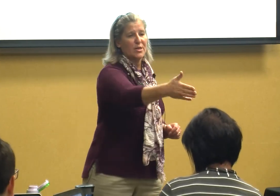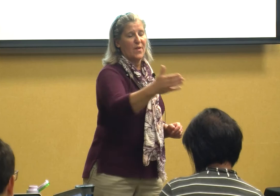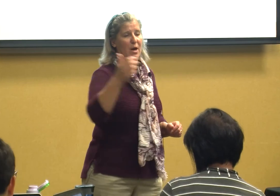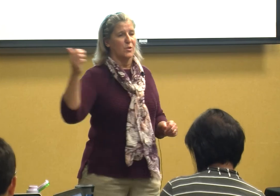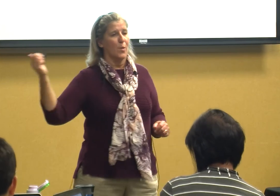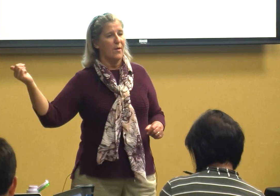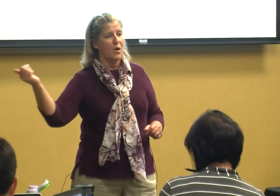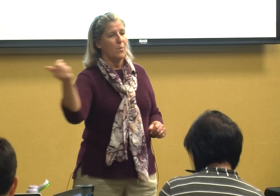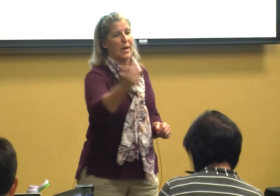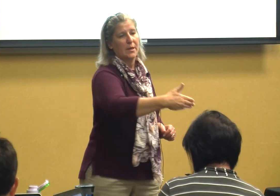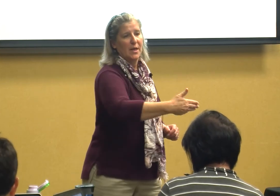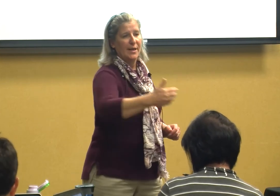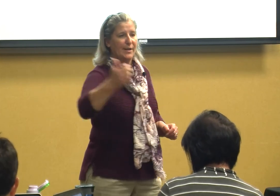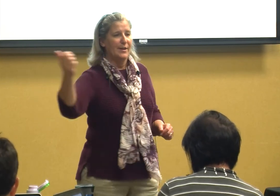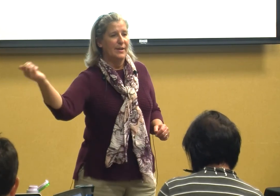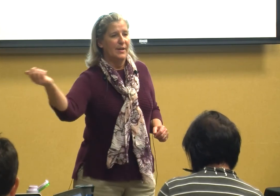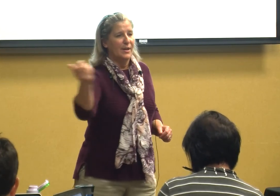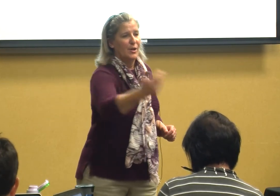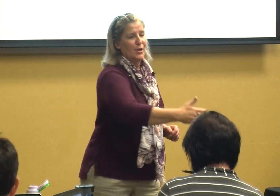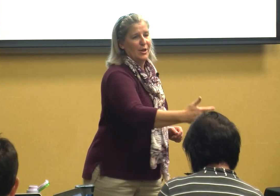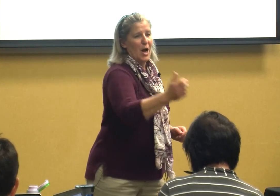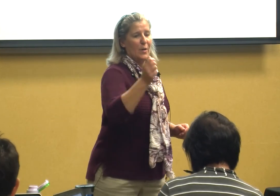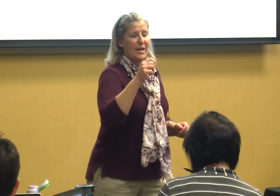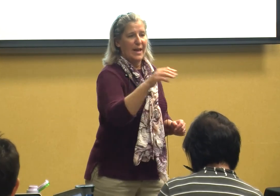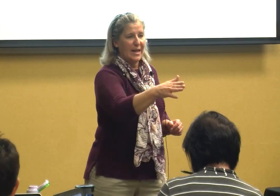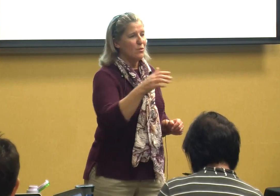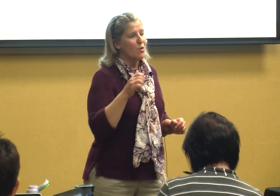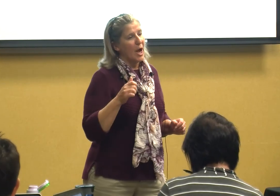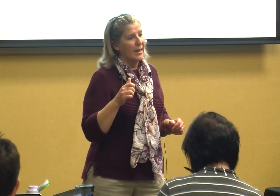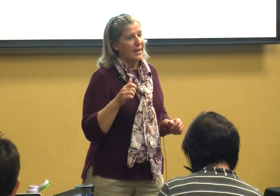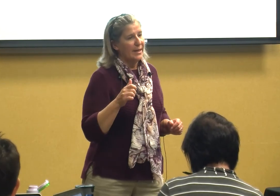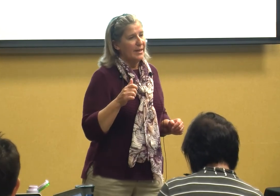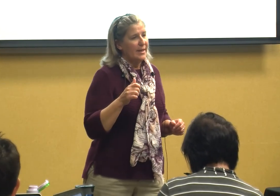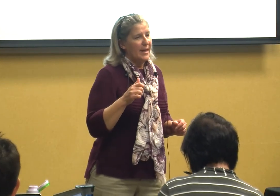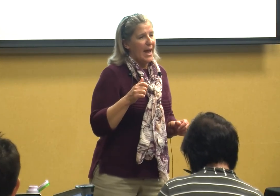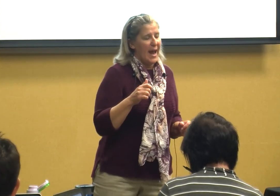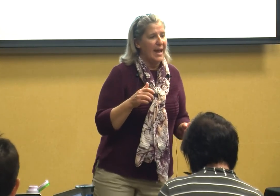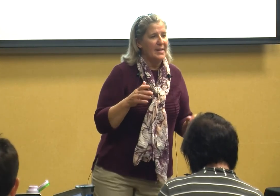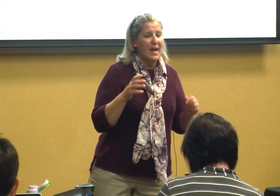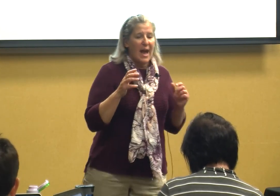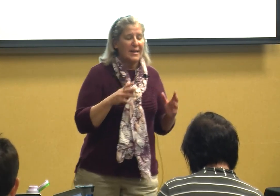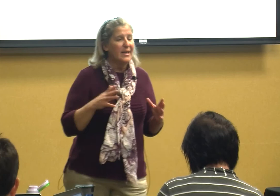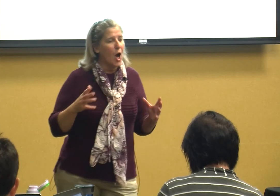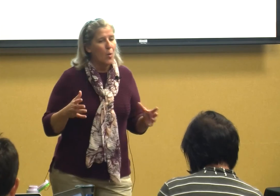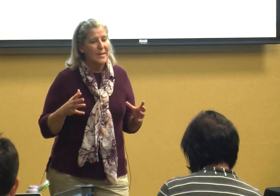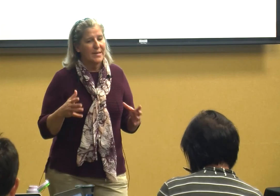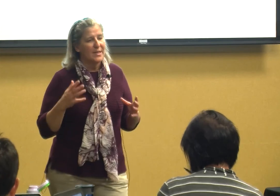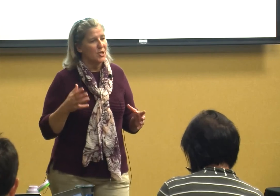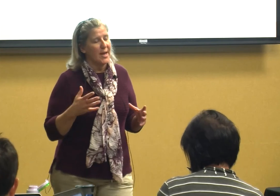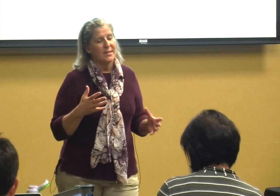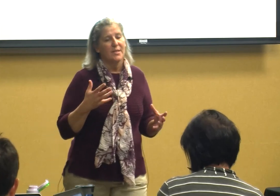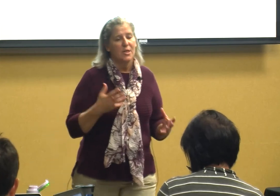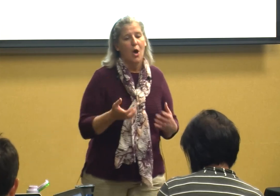fires wherever I went you know and a hit and run and I didn't always get a chance to talk